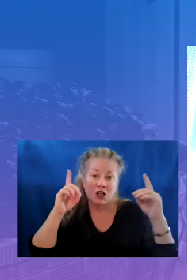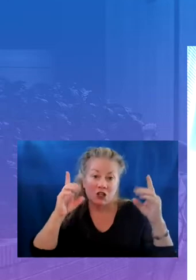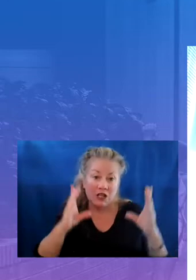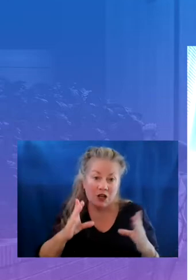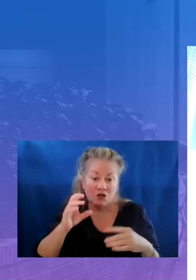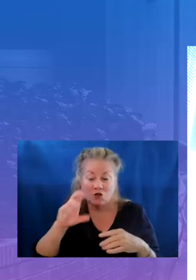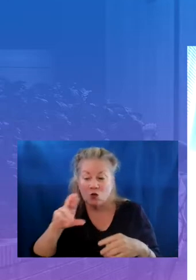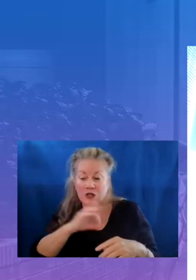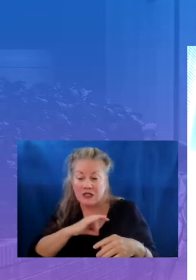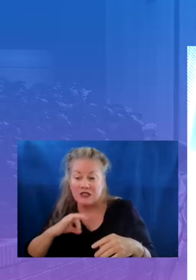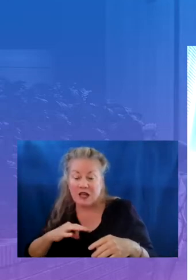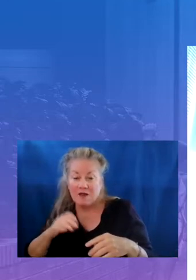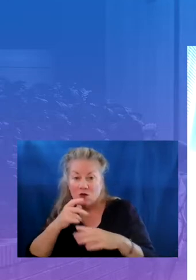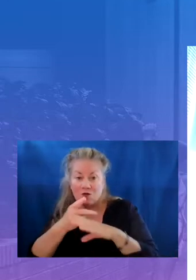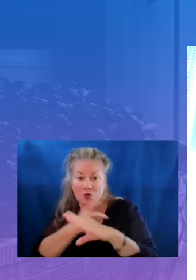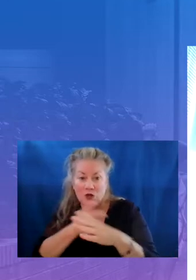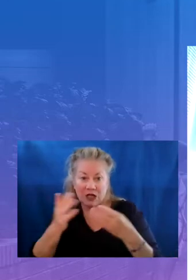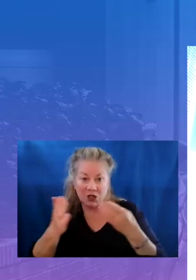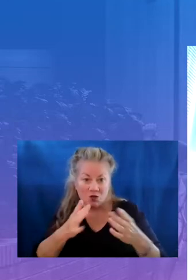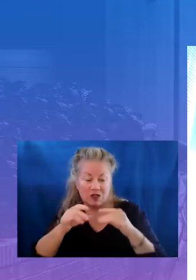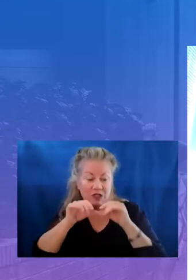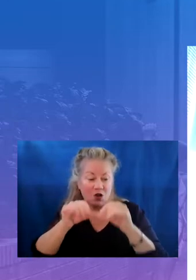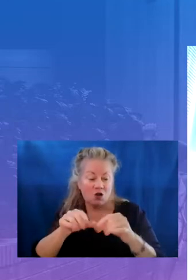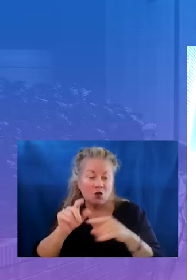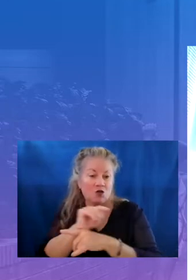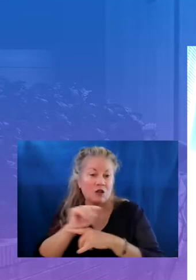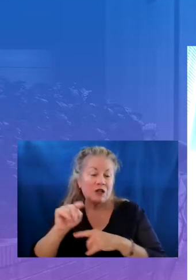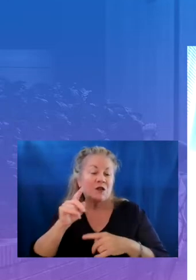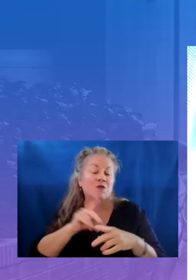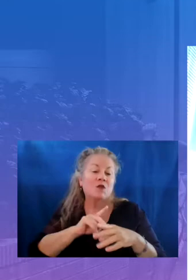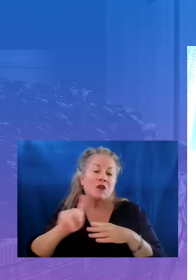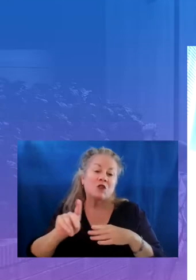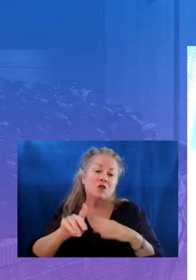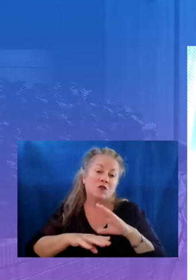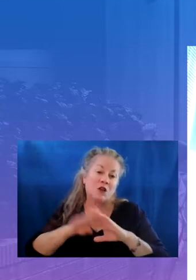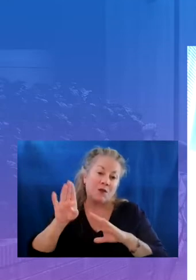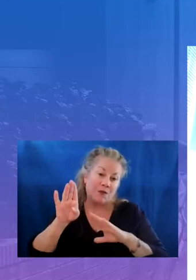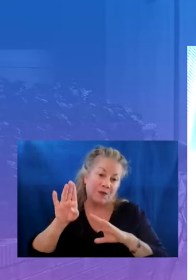pre-service and ongoing training and professional development provide frequent sessions ideally at